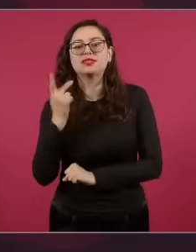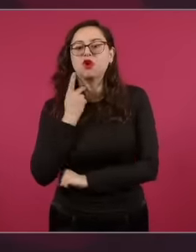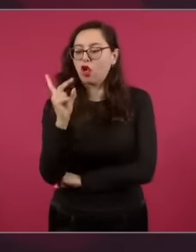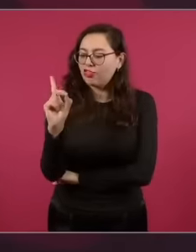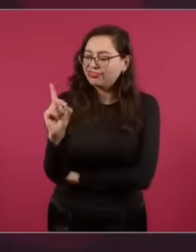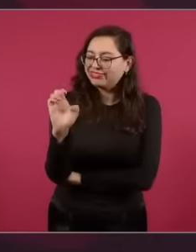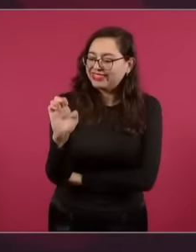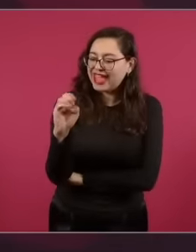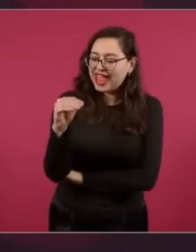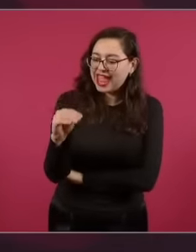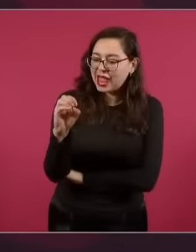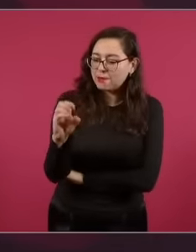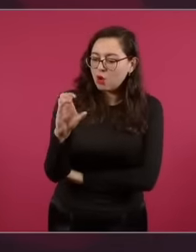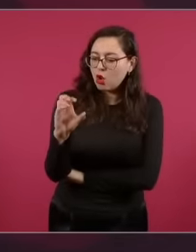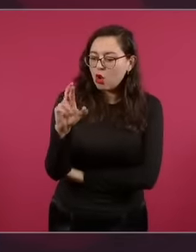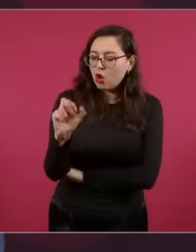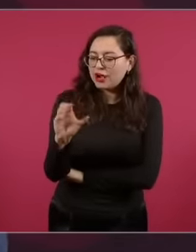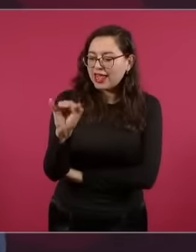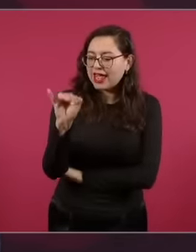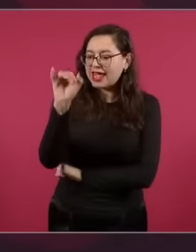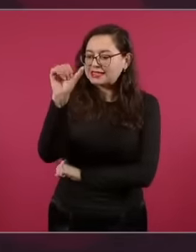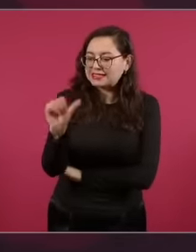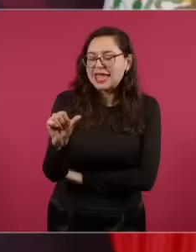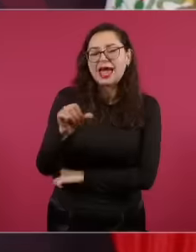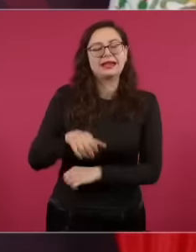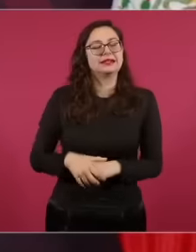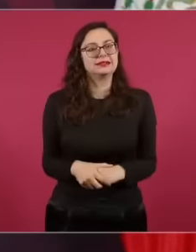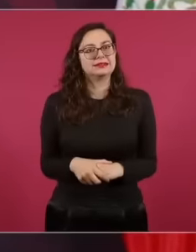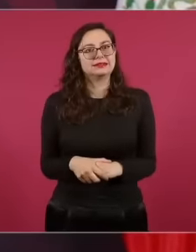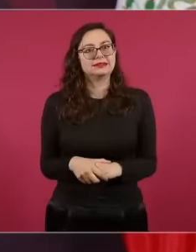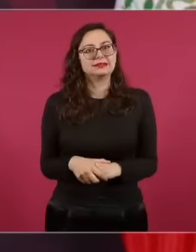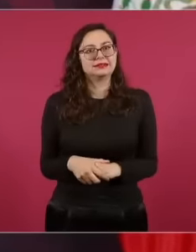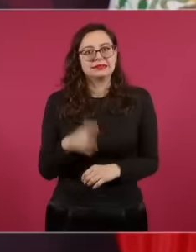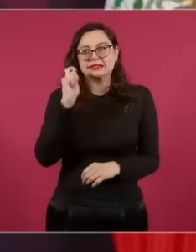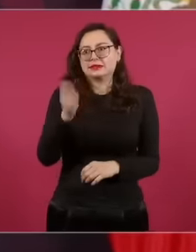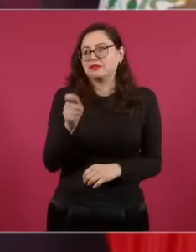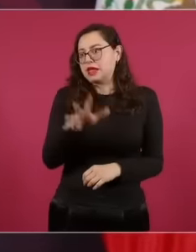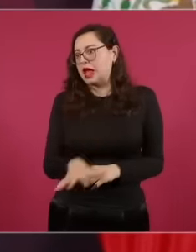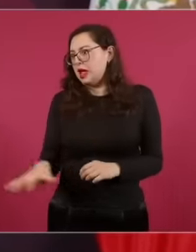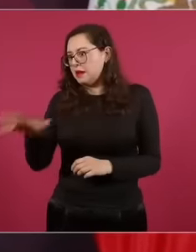more power in a democracy than other